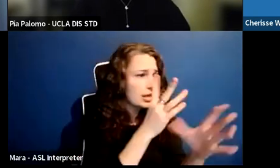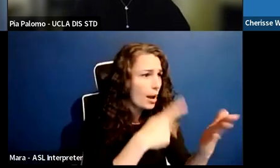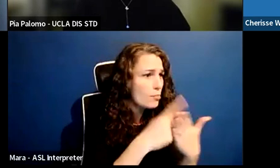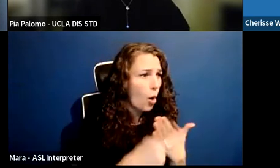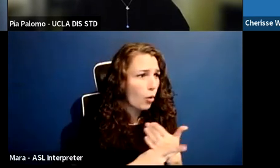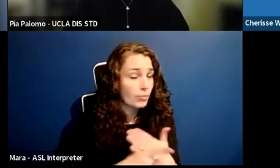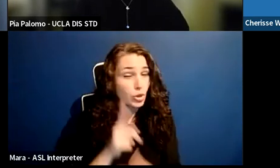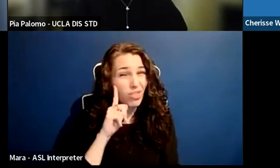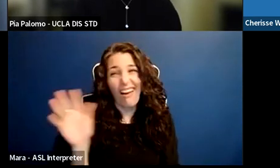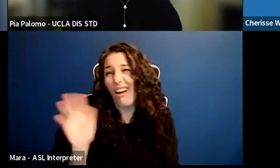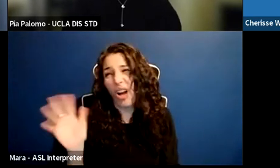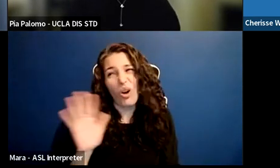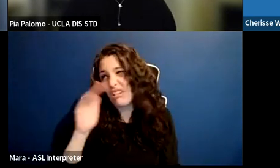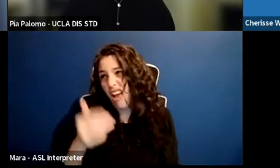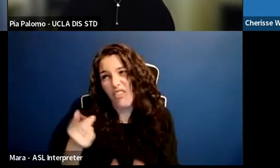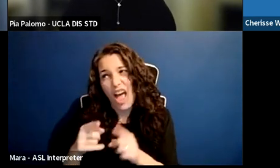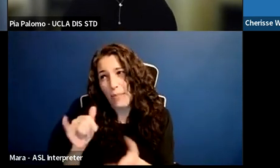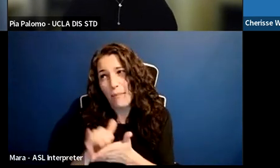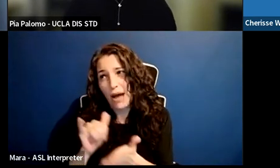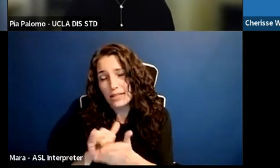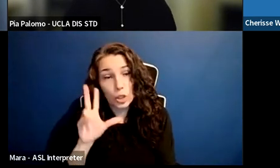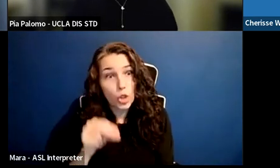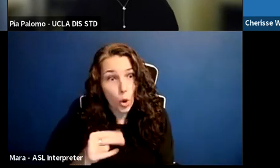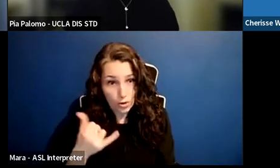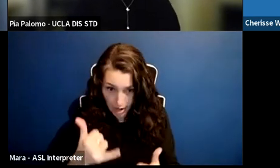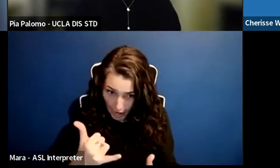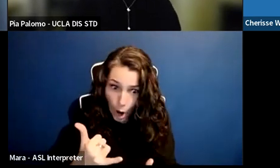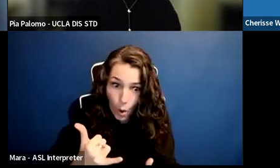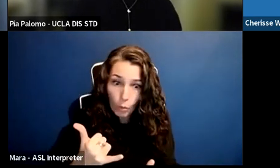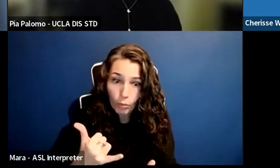So that's what I try to focus on, you know, when things get hard.